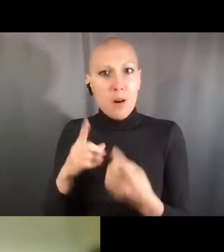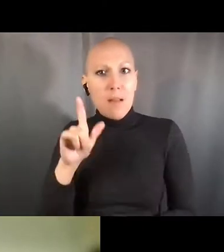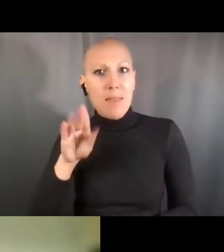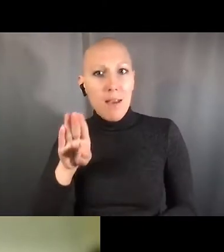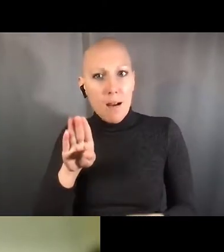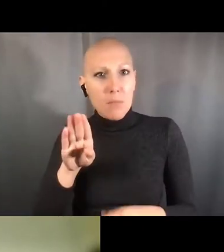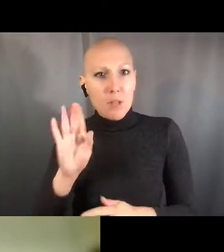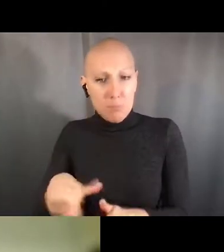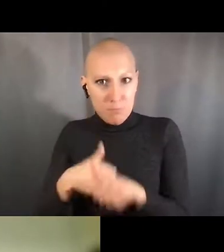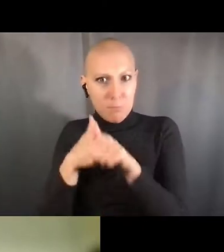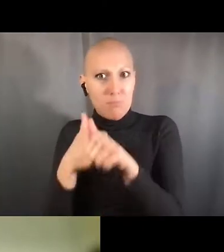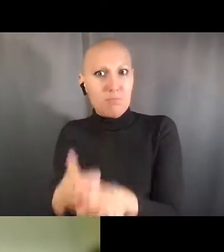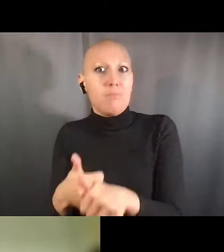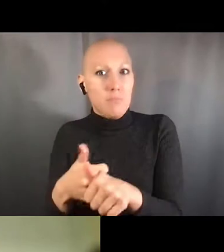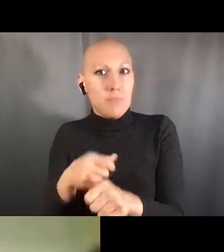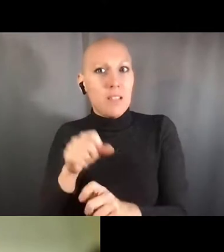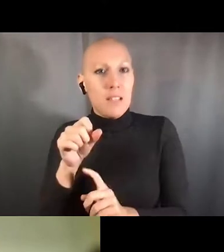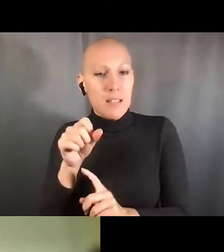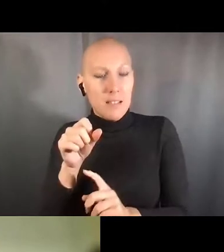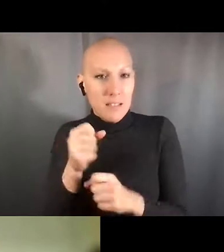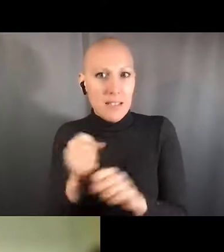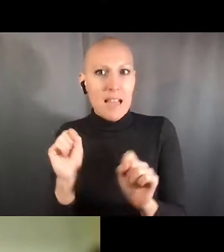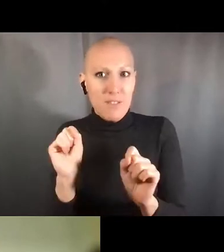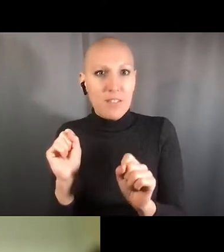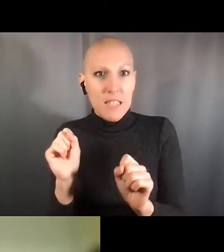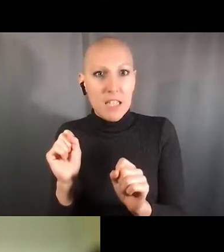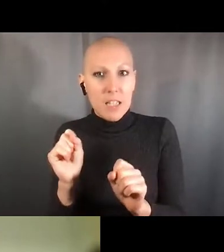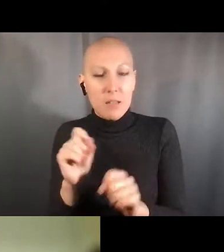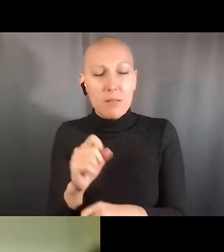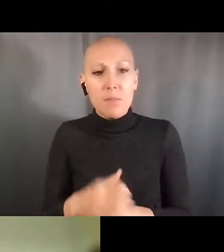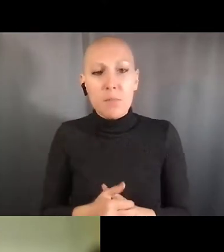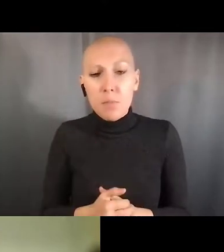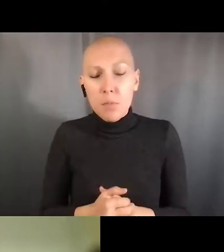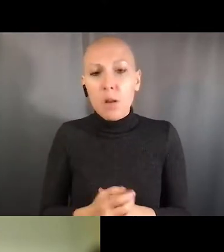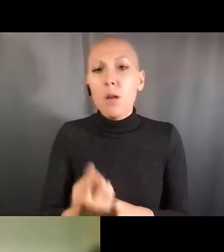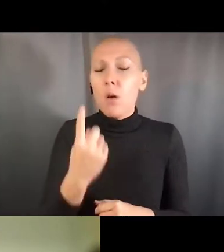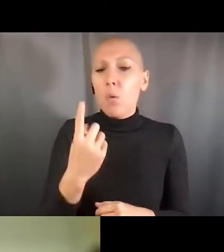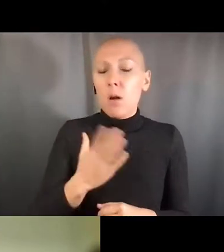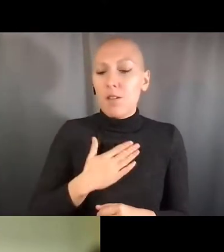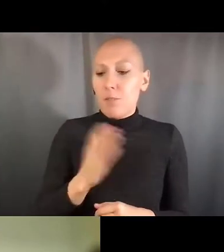and then they will help teach their students to operate in that sort of a culture,